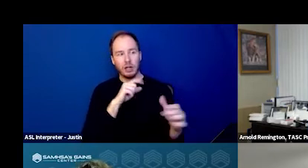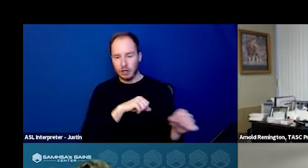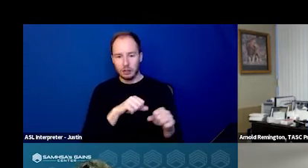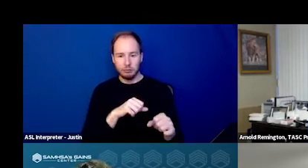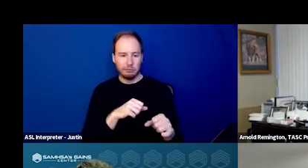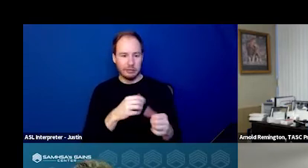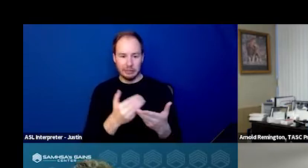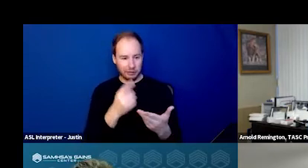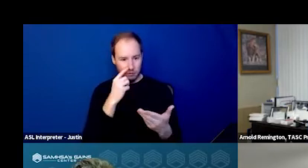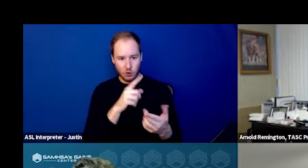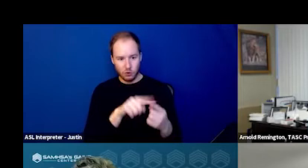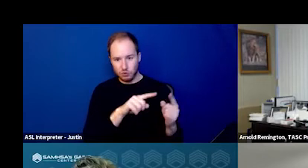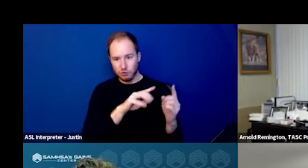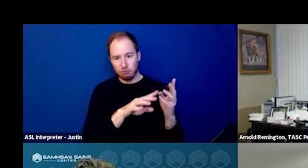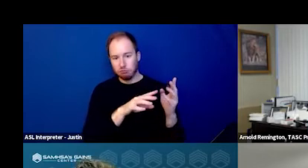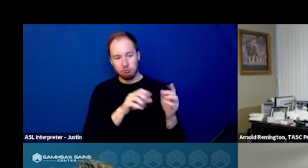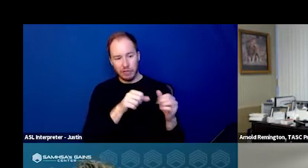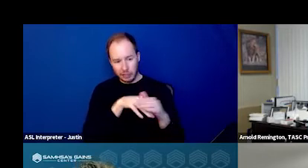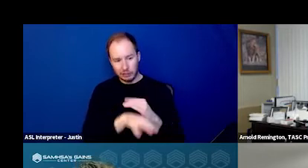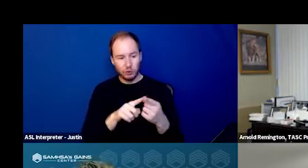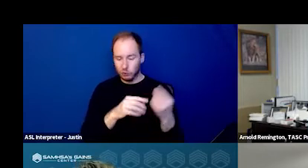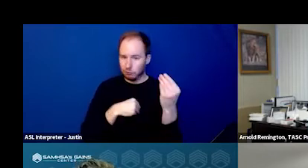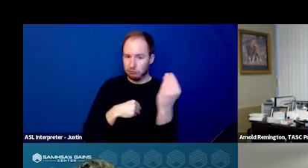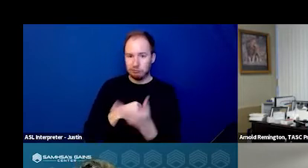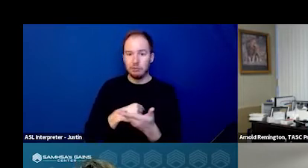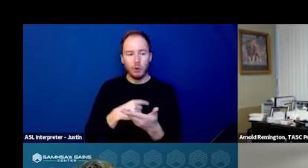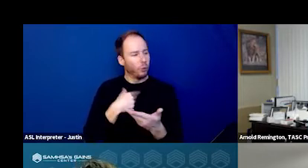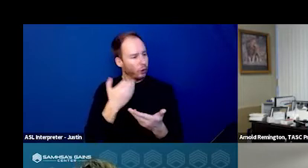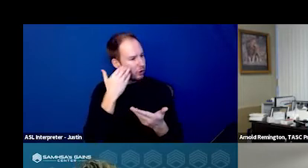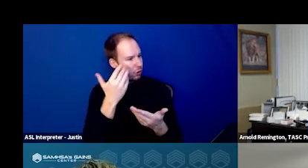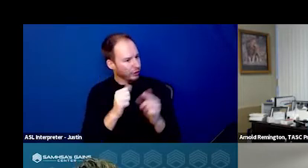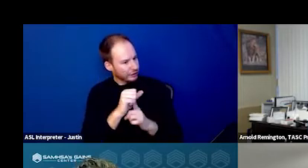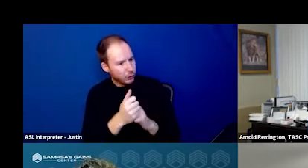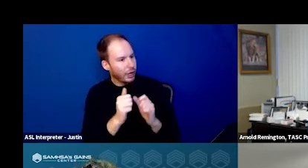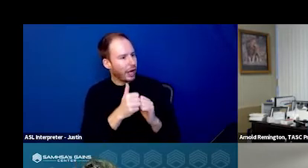All we wanna know is what was the situation? How did you come to encounter this individual?